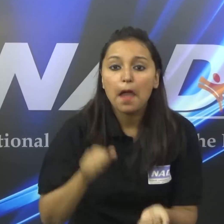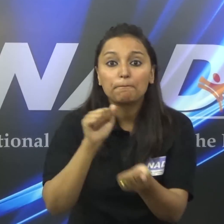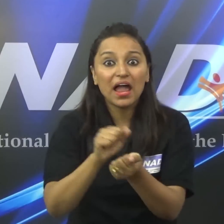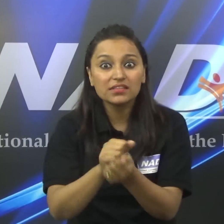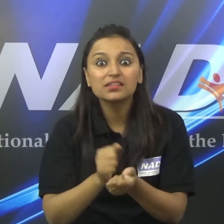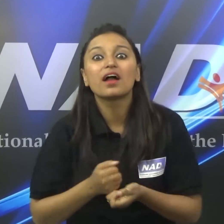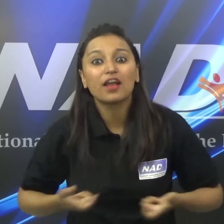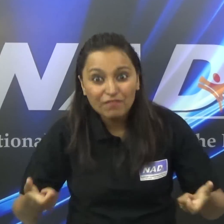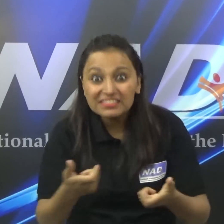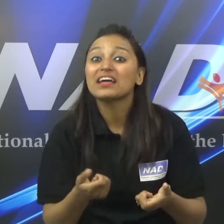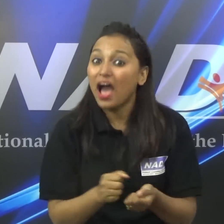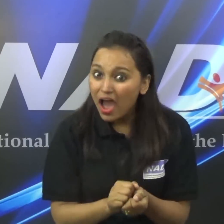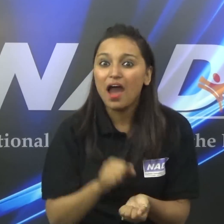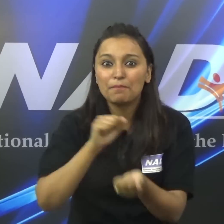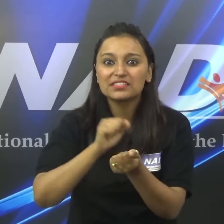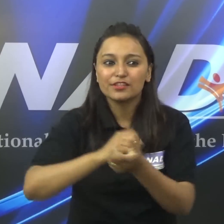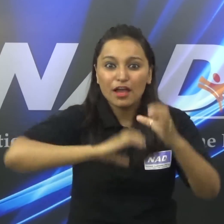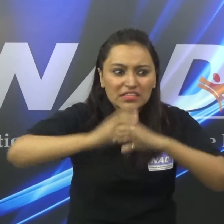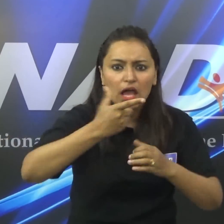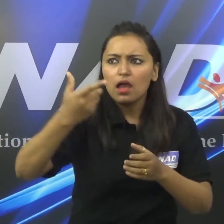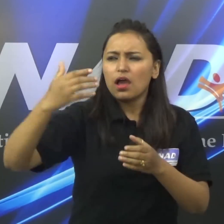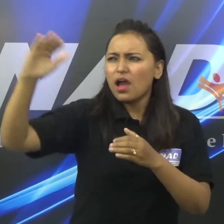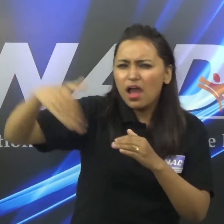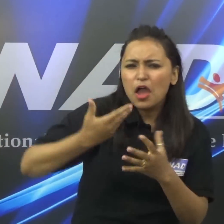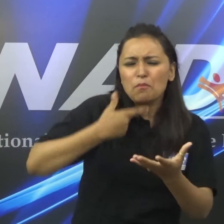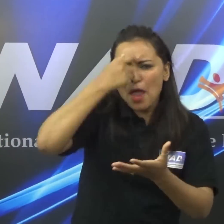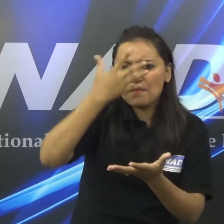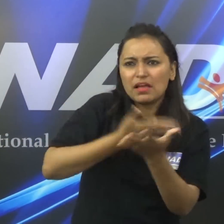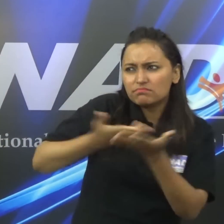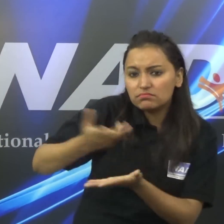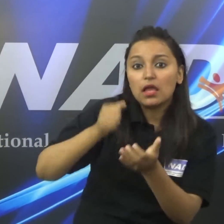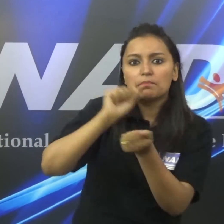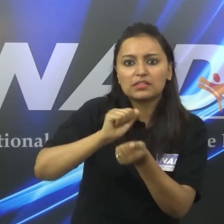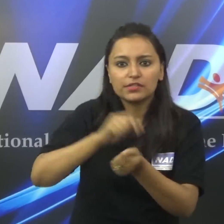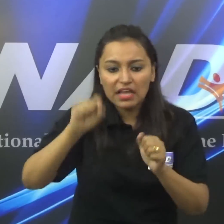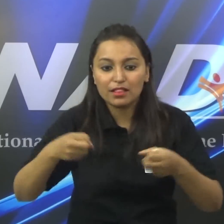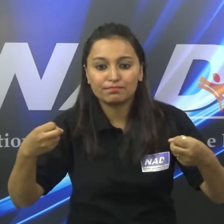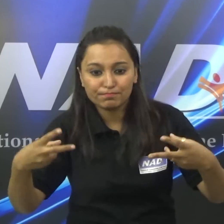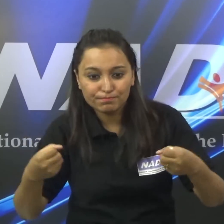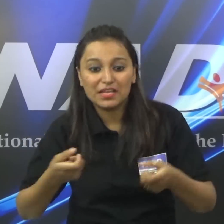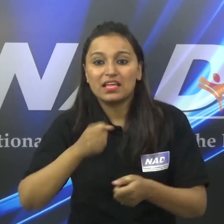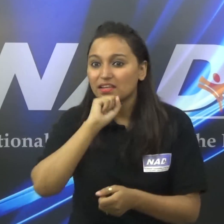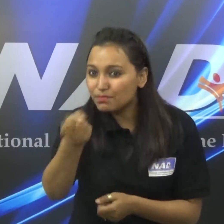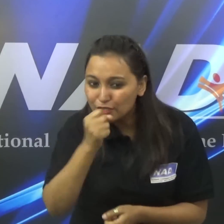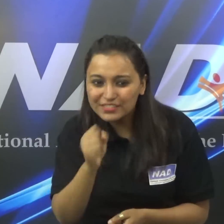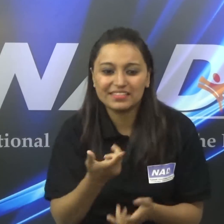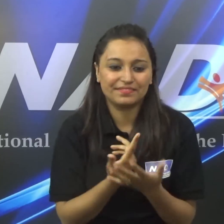We have organised the Press Conferences. Press People have interviewed with us about the problems of deaf.